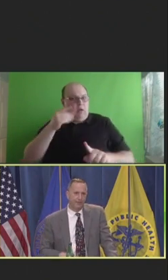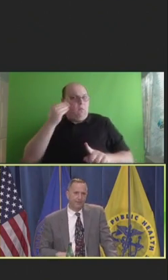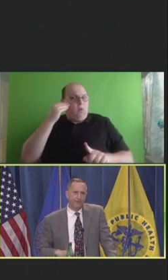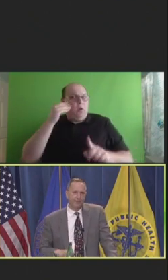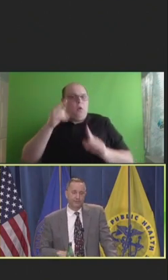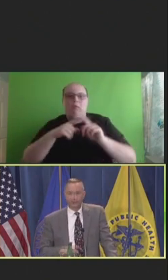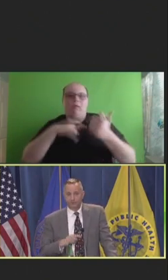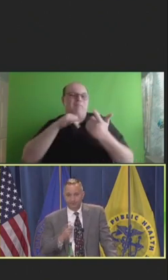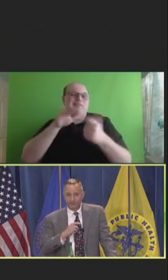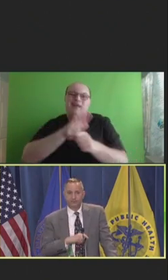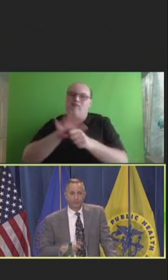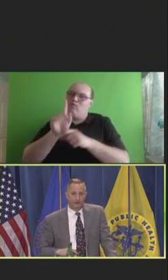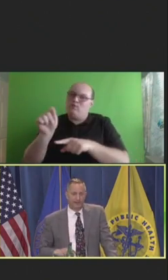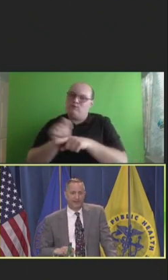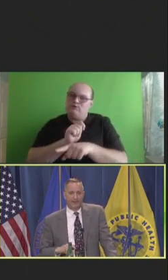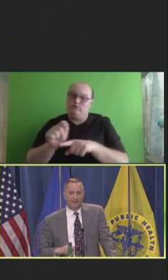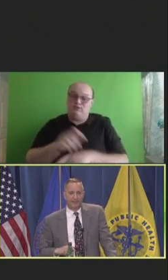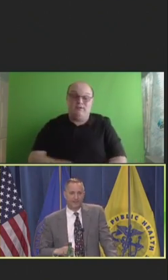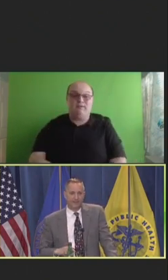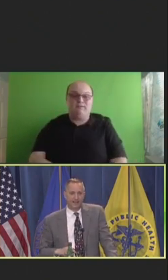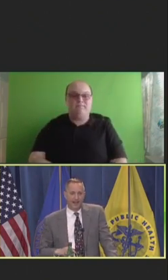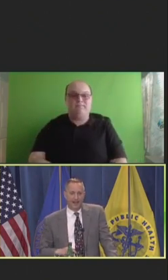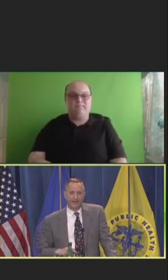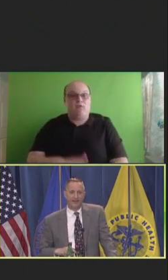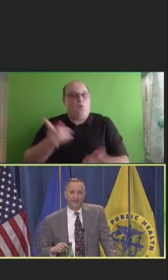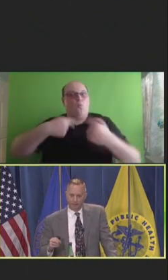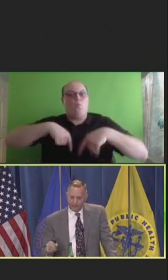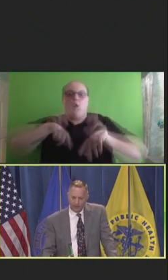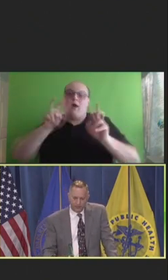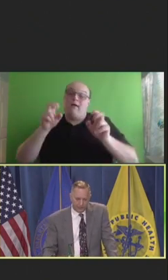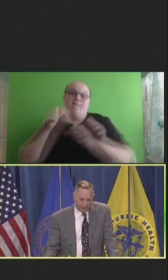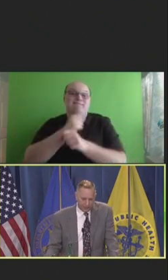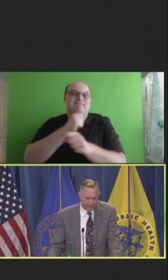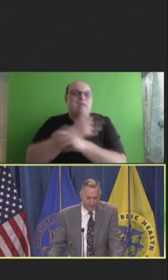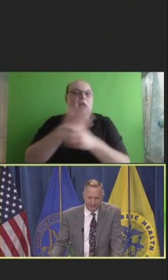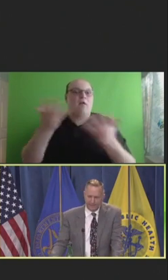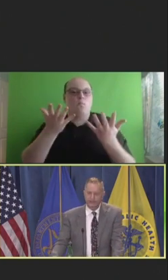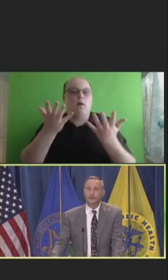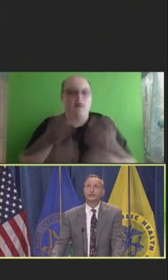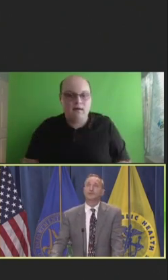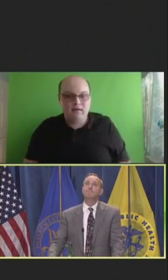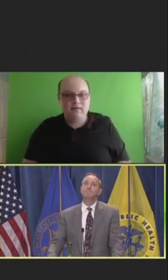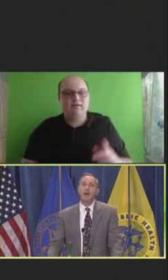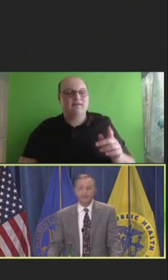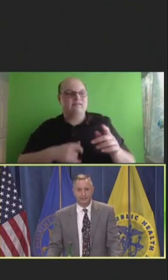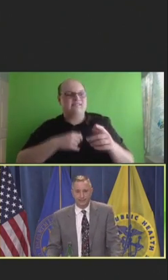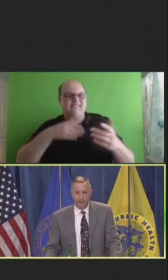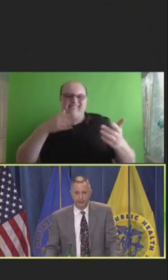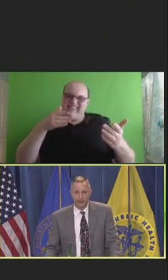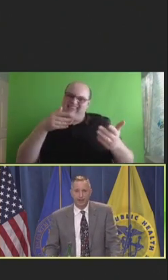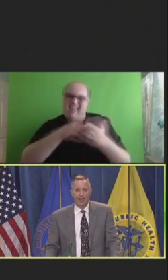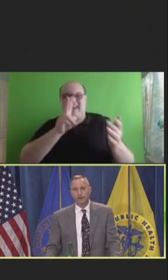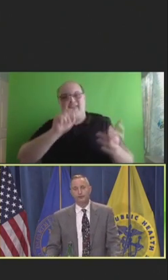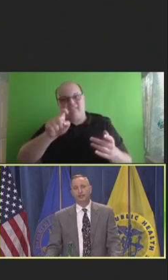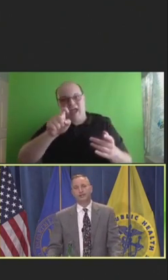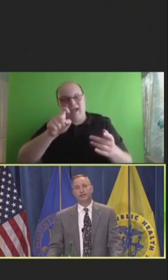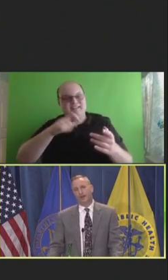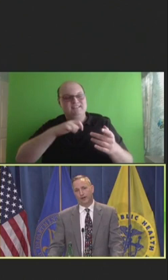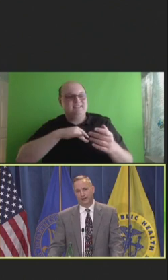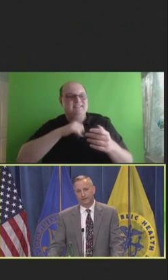So, this is what we're fighting. And I would tell you that the anti-vaccine industry is amazingly good at using narrative.